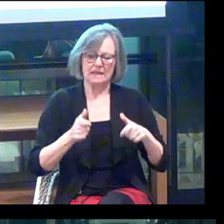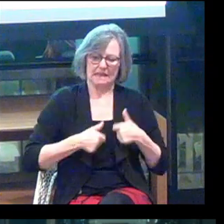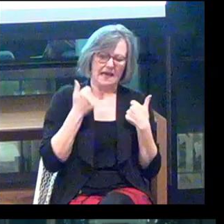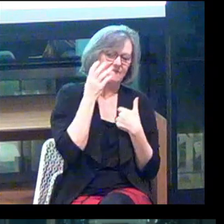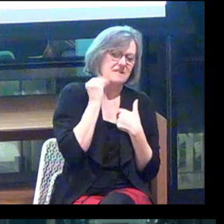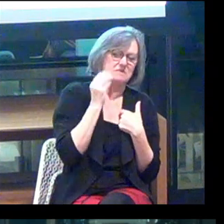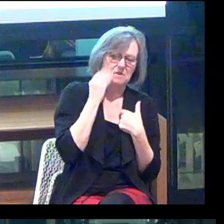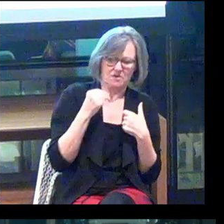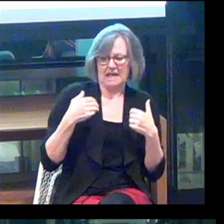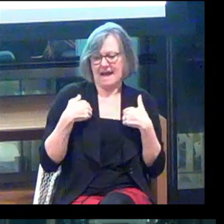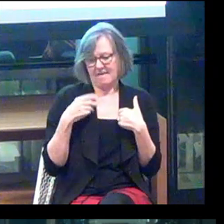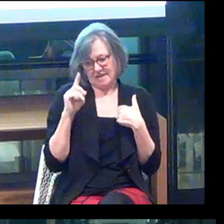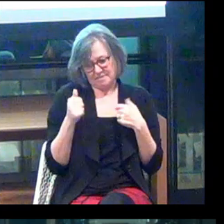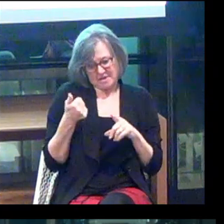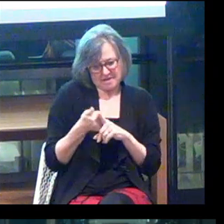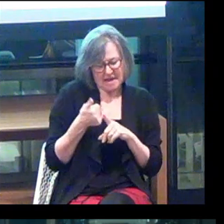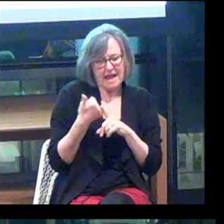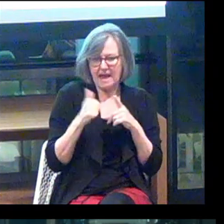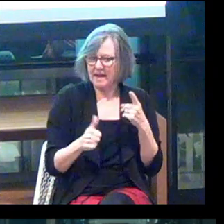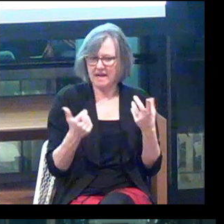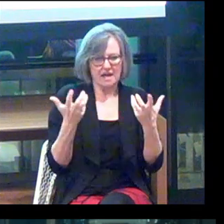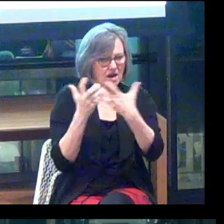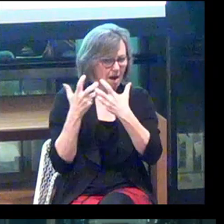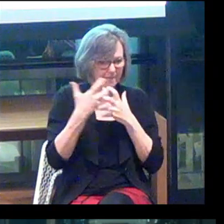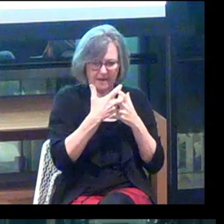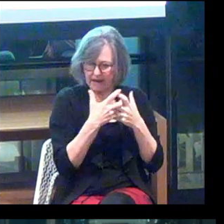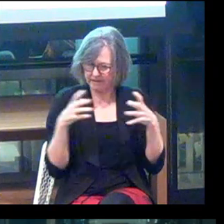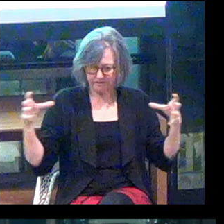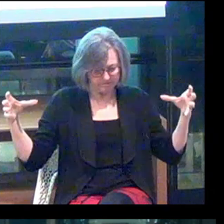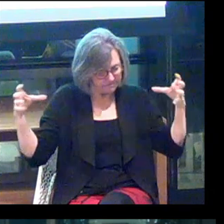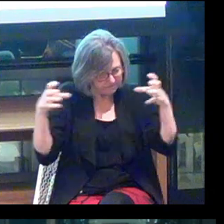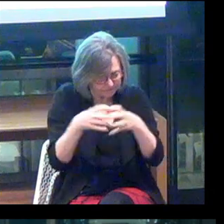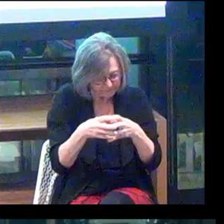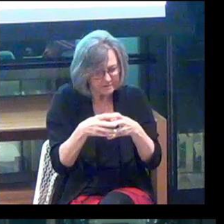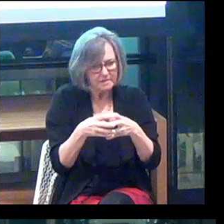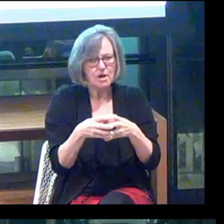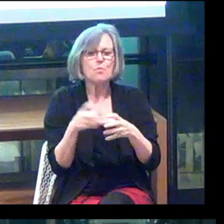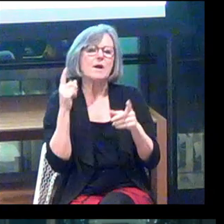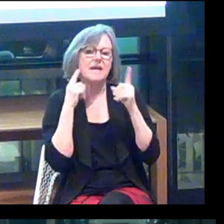of having a disability, any combination thereof... We want to hear from you.